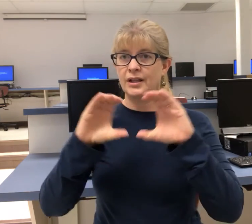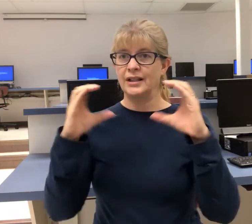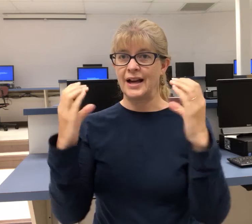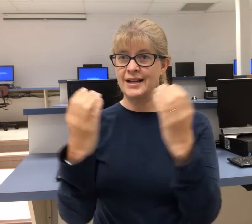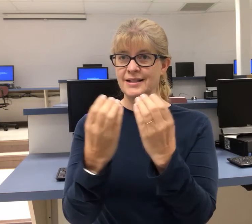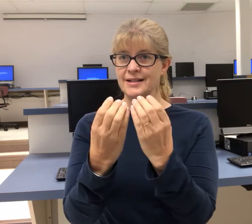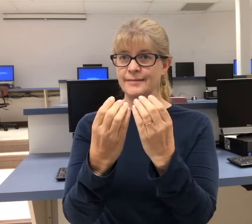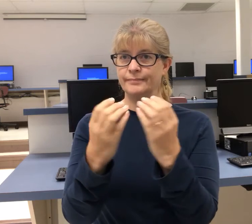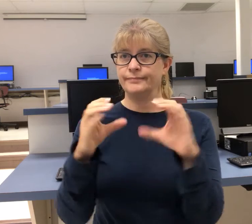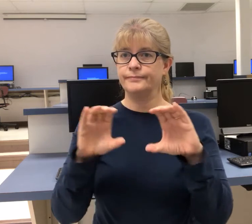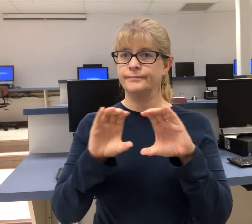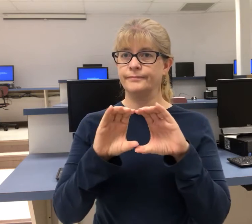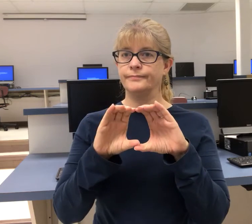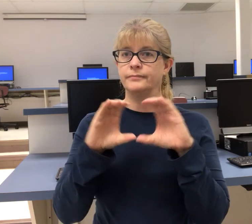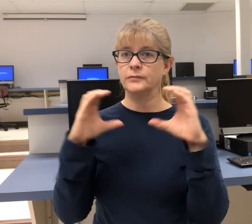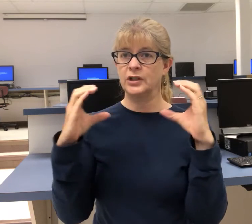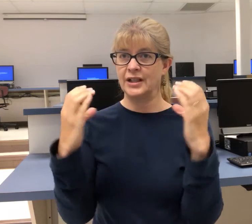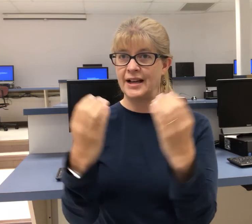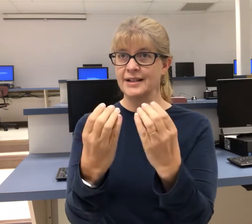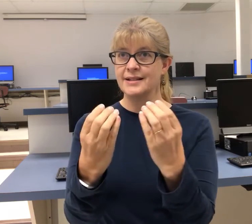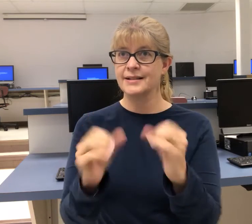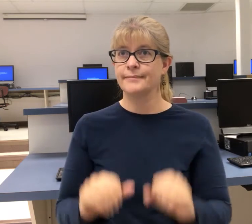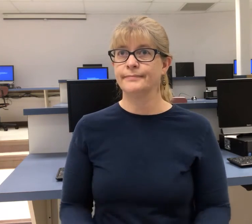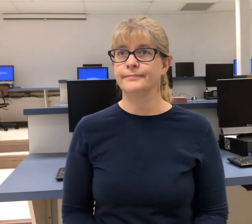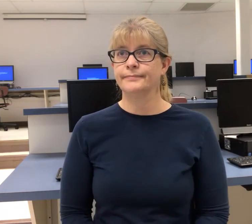class